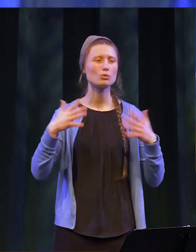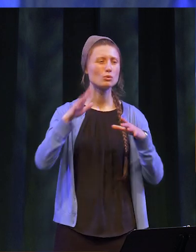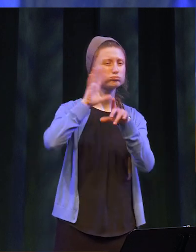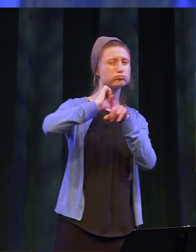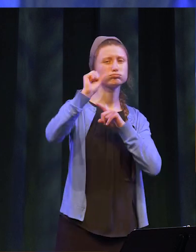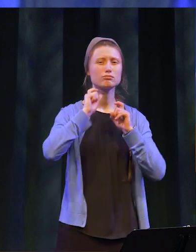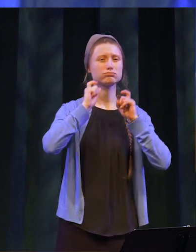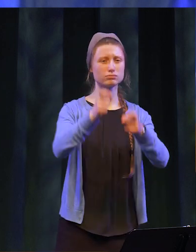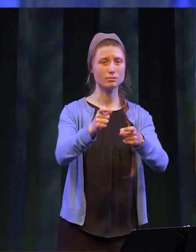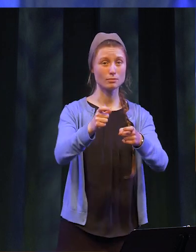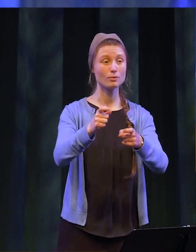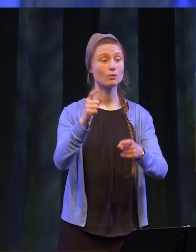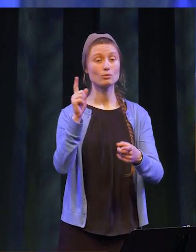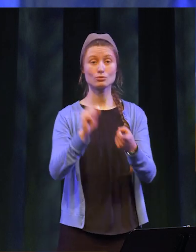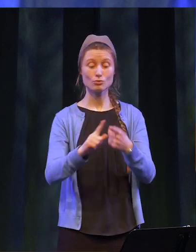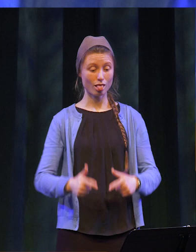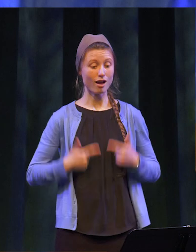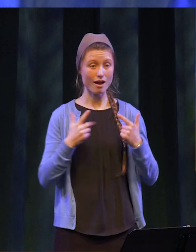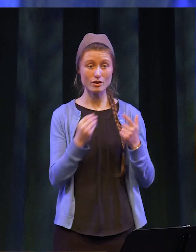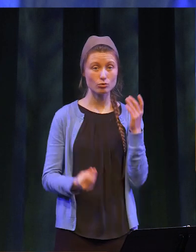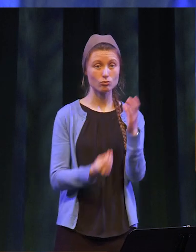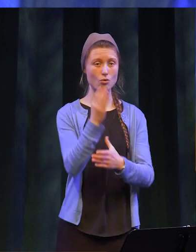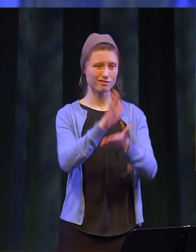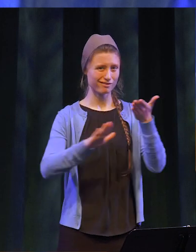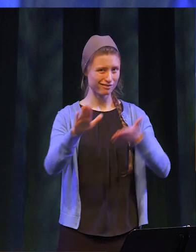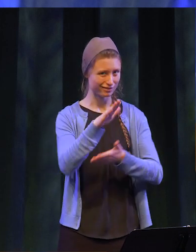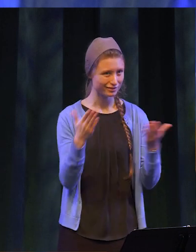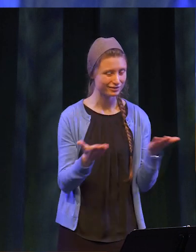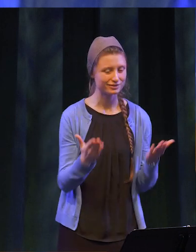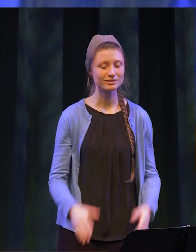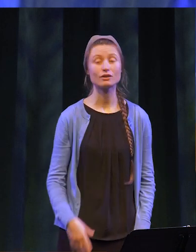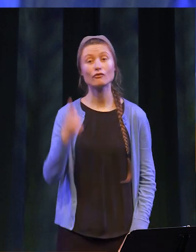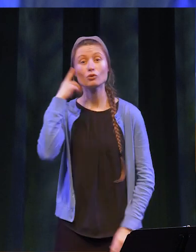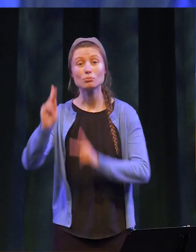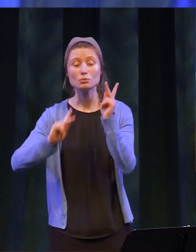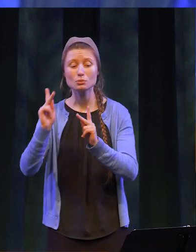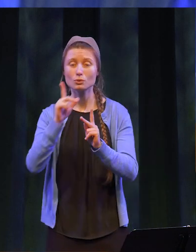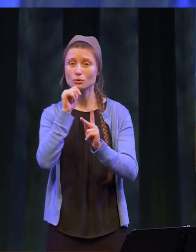made outstanding contributions to the life and growth of the college, those who have